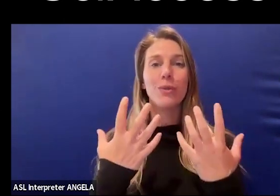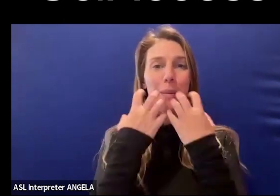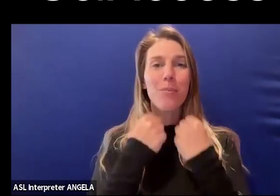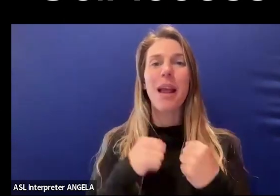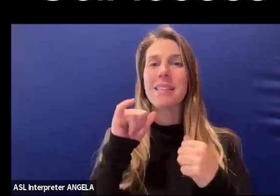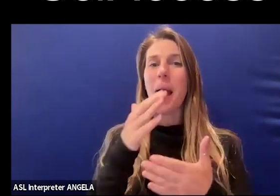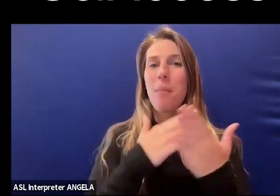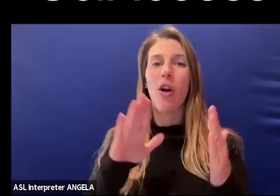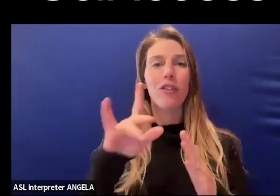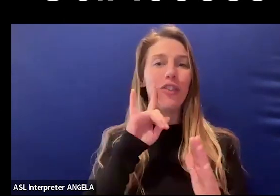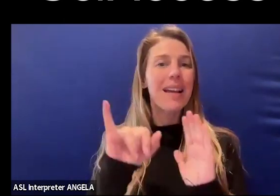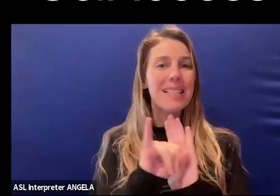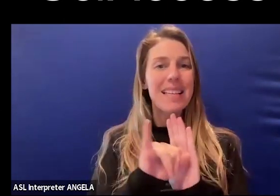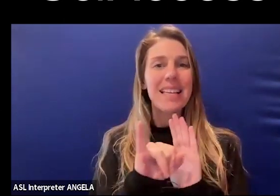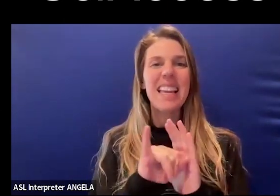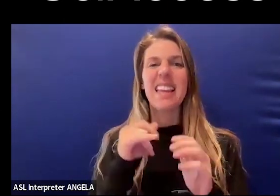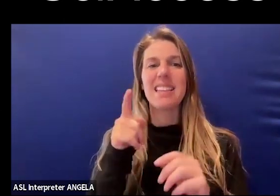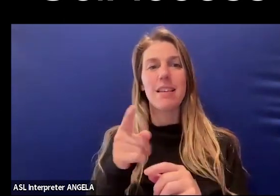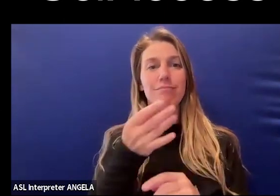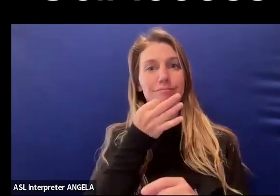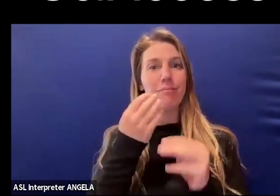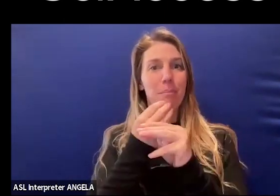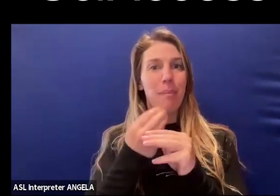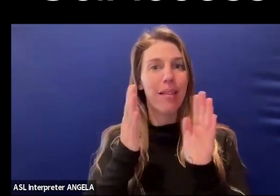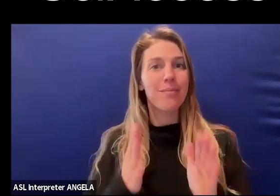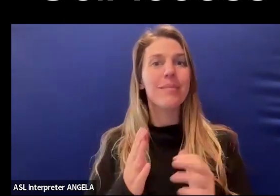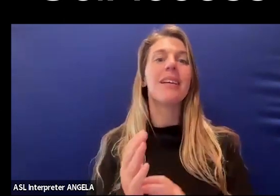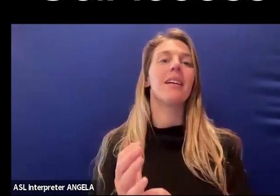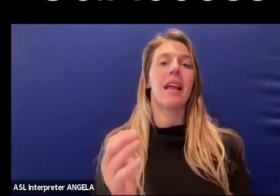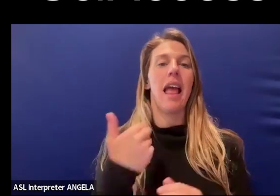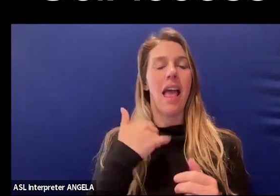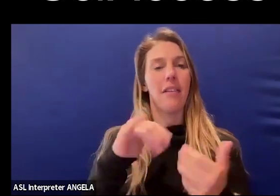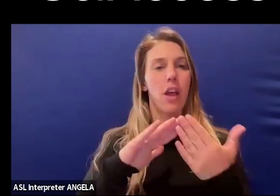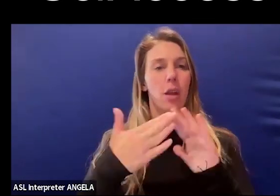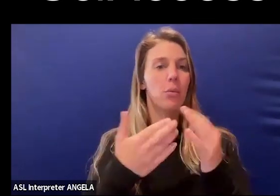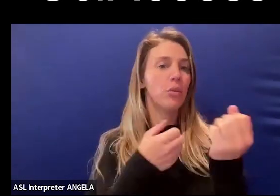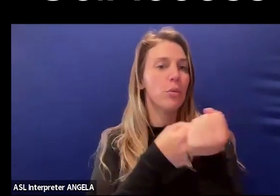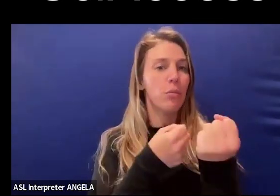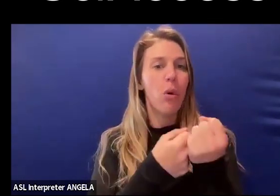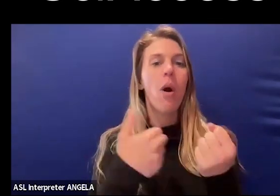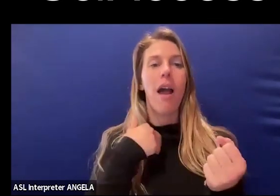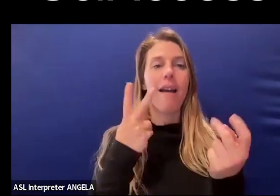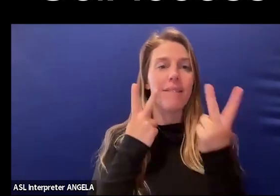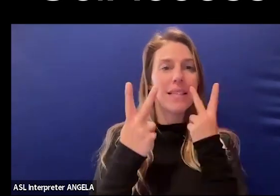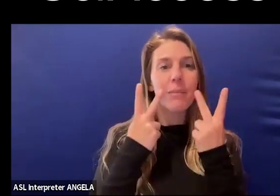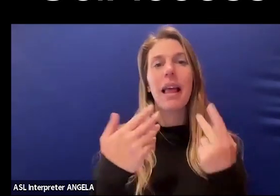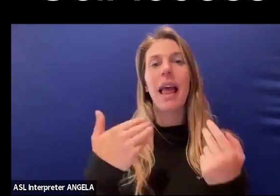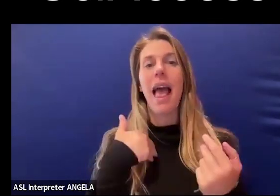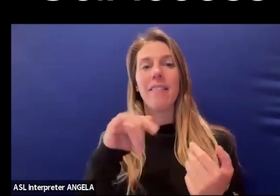of their identity as mathematicians, to have community support, to have visibility, to have these other things.